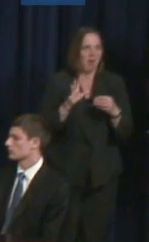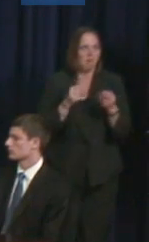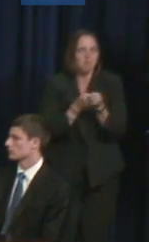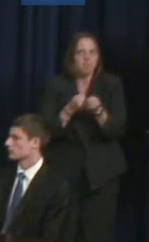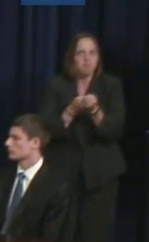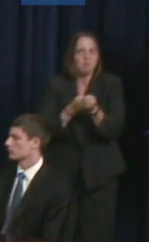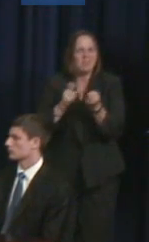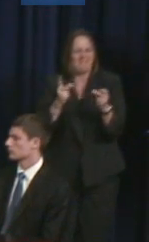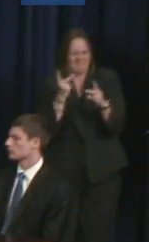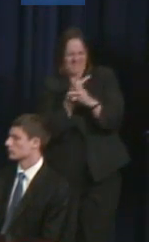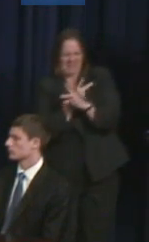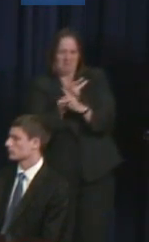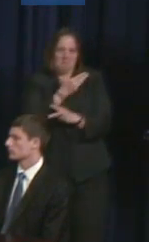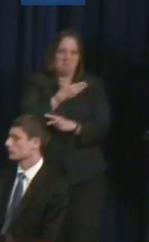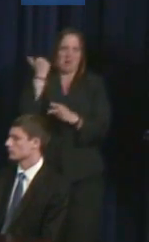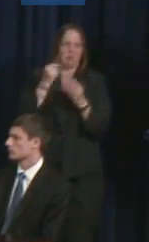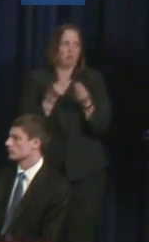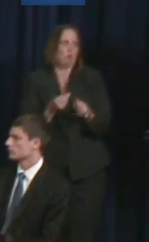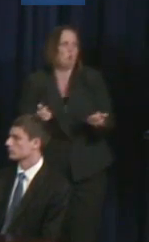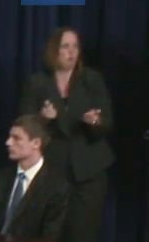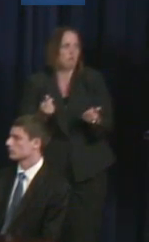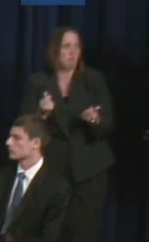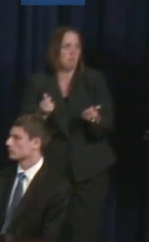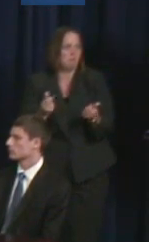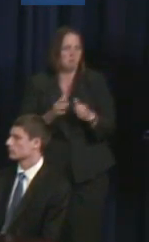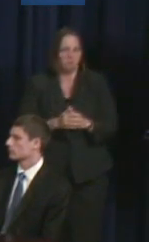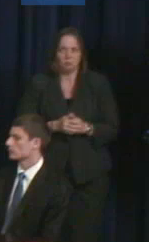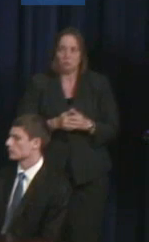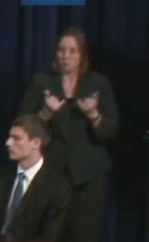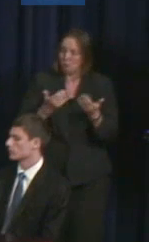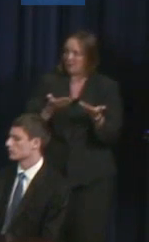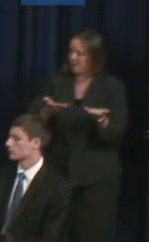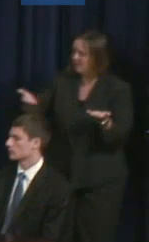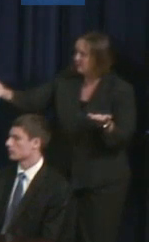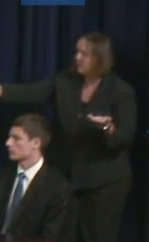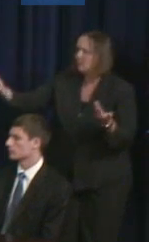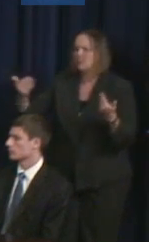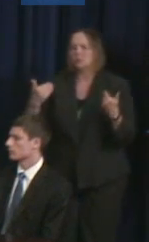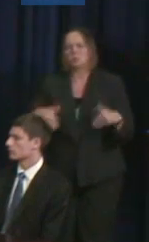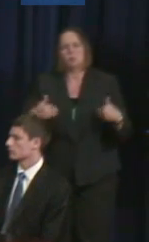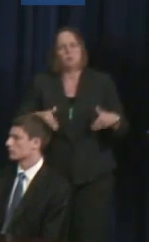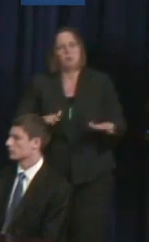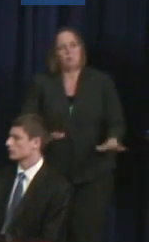So the Champions of Change today, I think, are all individuals who are doing dynamic work in their